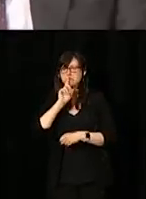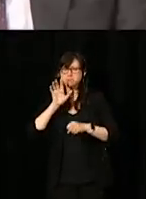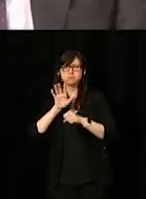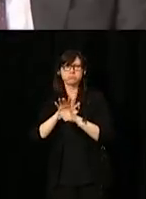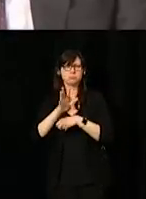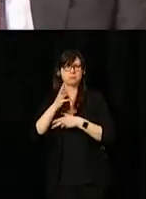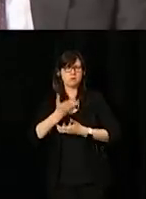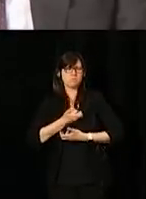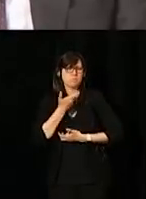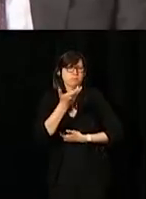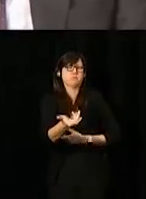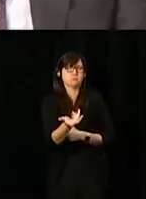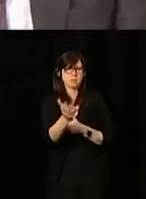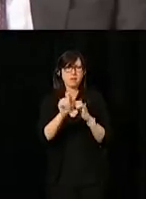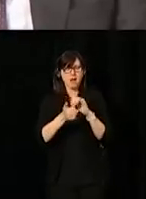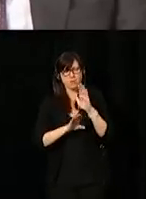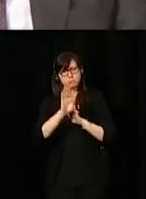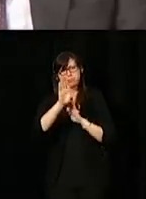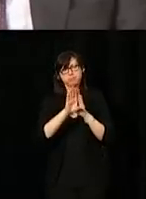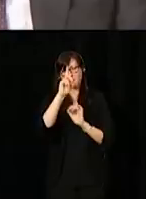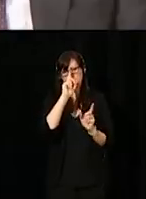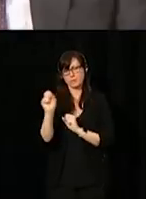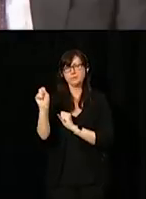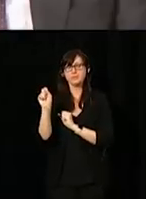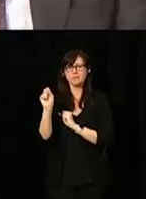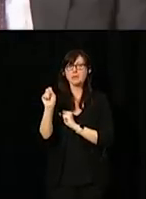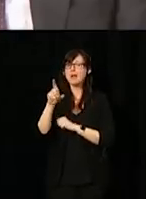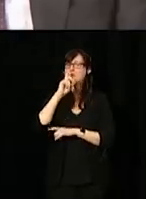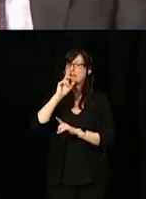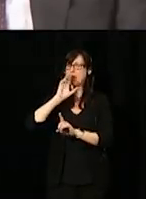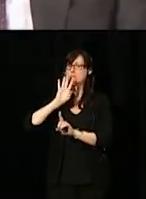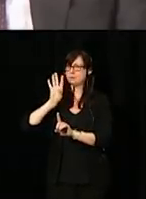in helping us shape the strategy, and I really want to single out my colleagues